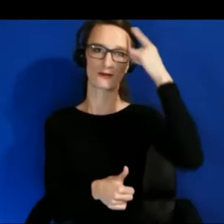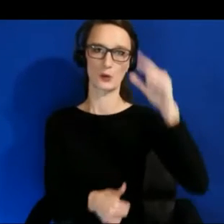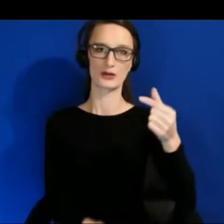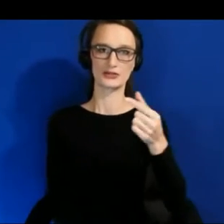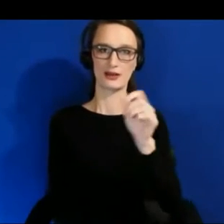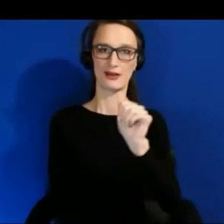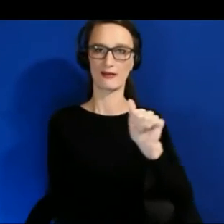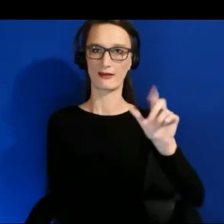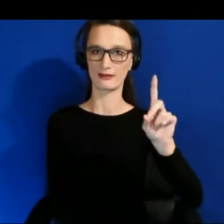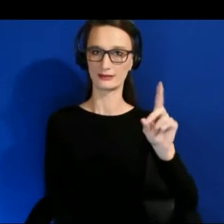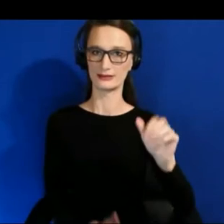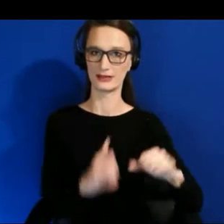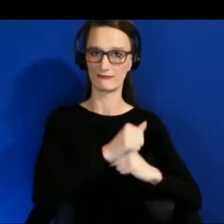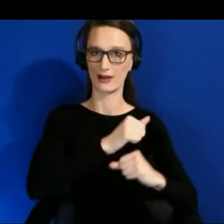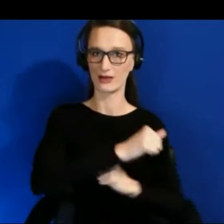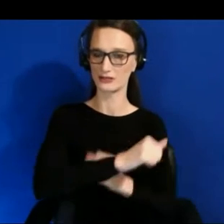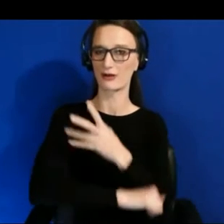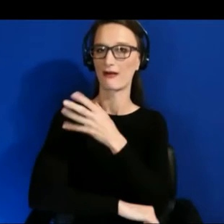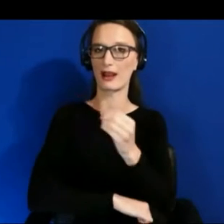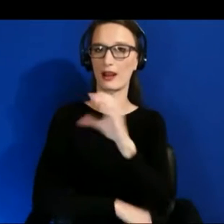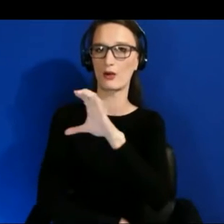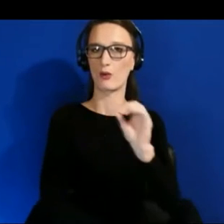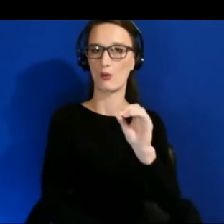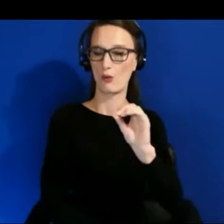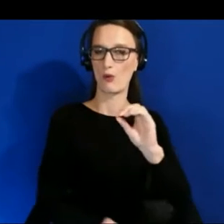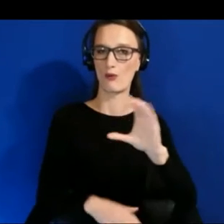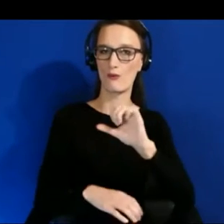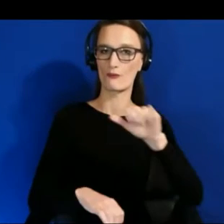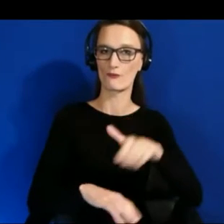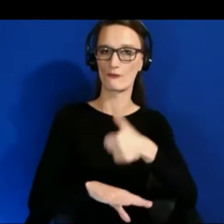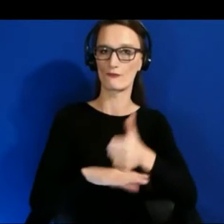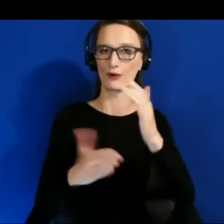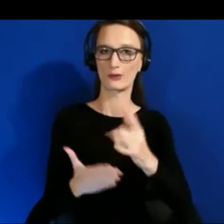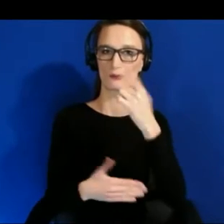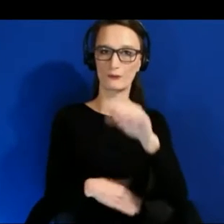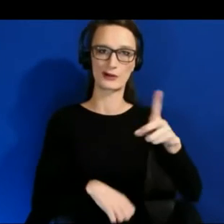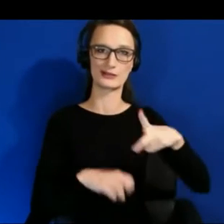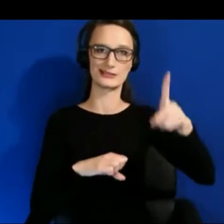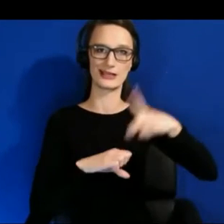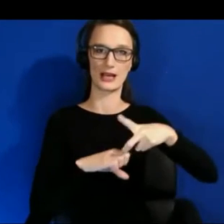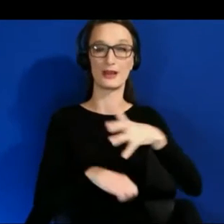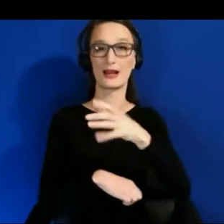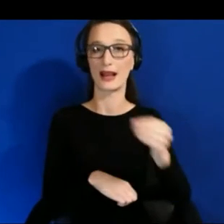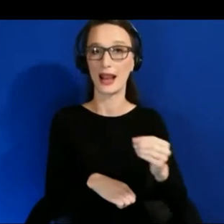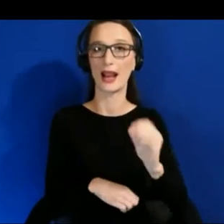He's also the cofounder of Global Accessibility Awareness Day celebrating its tenth year this year.